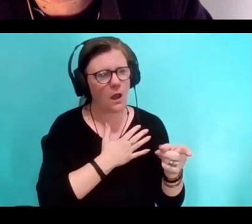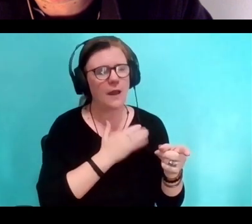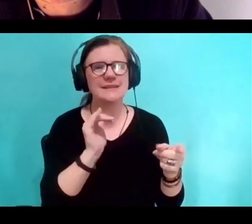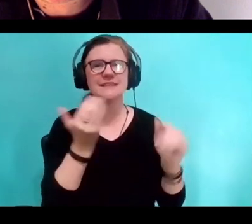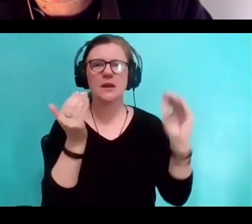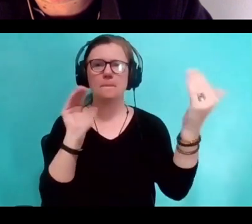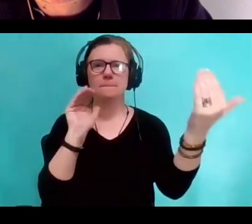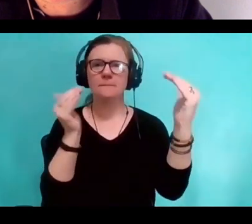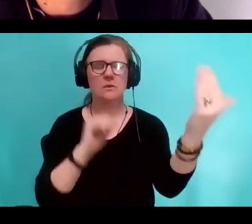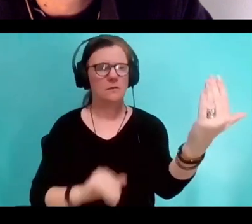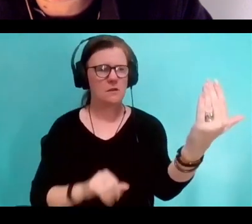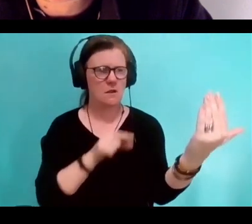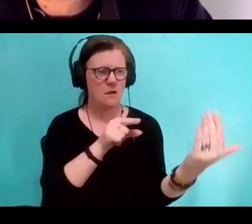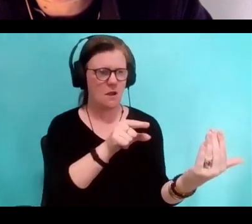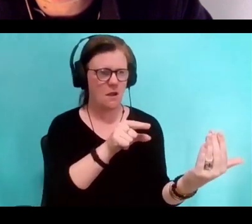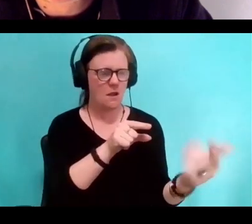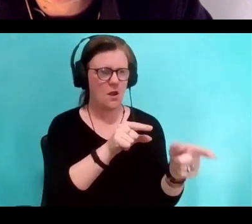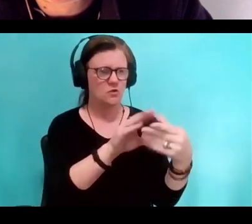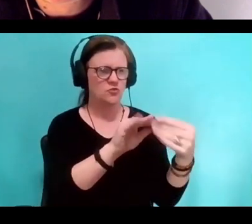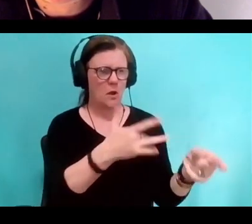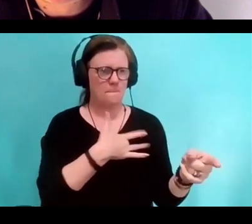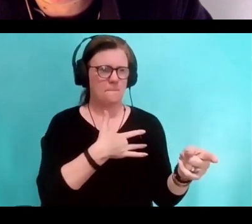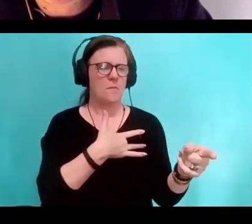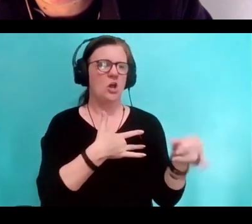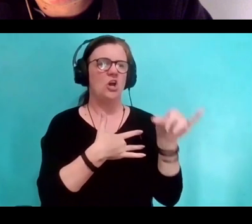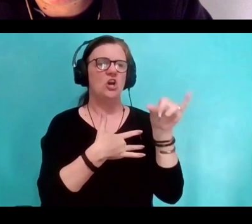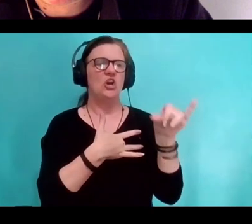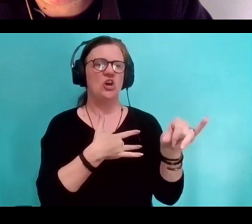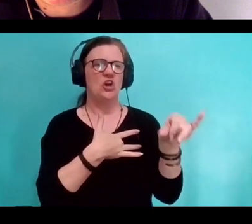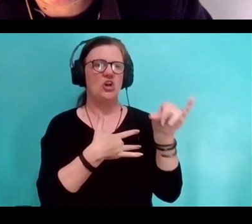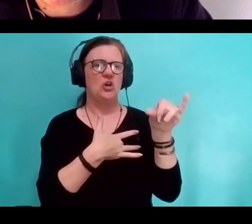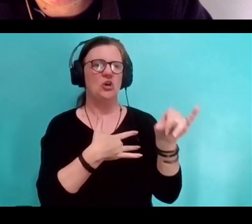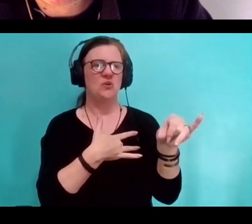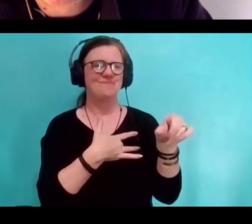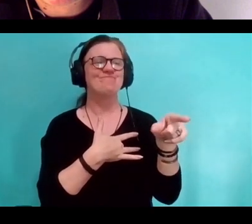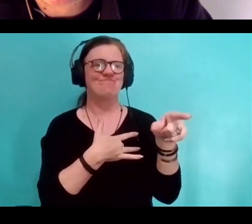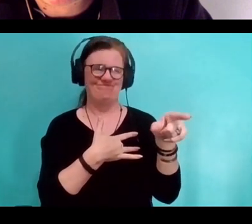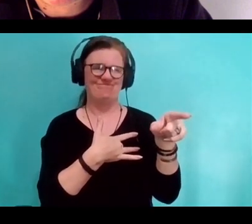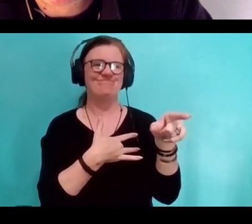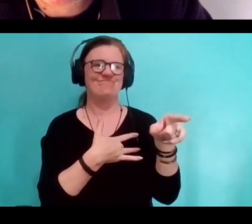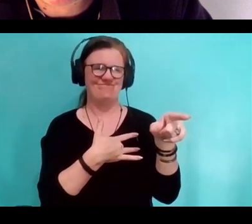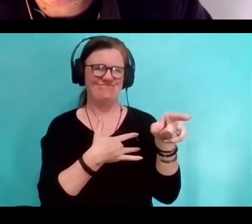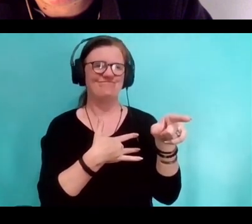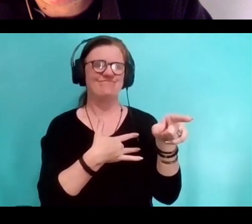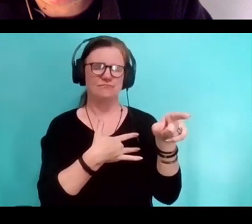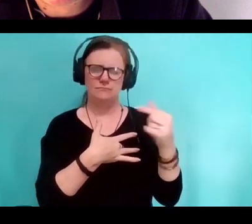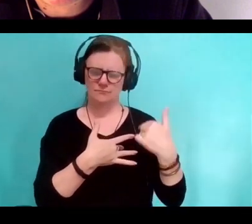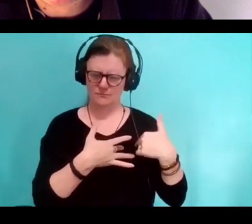Like if something really moves, eventually it calls up questions about who you are